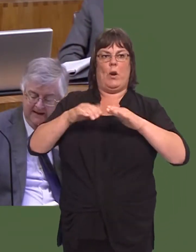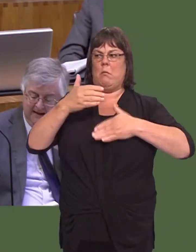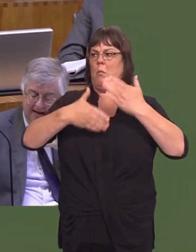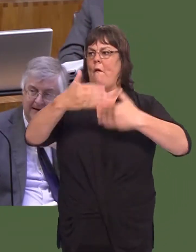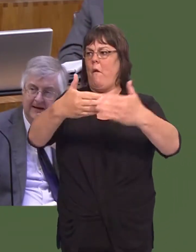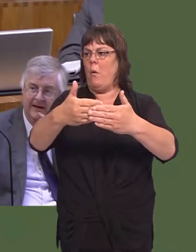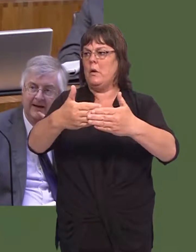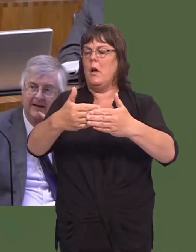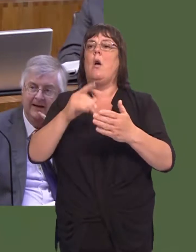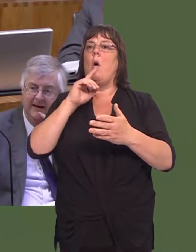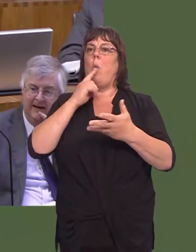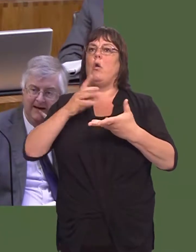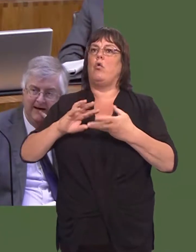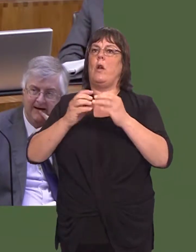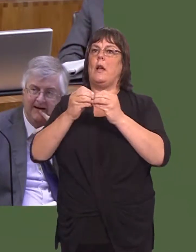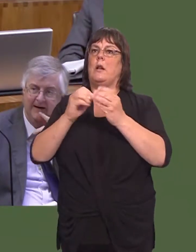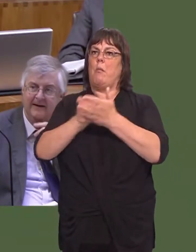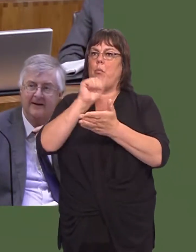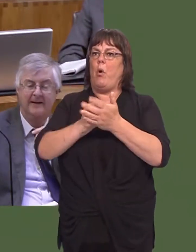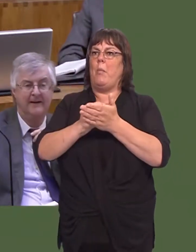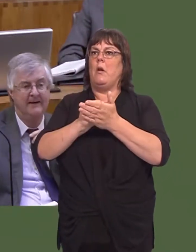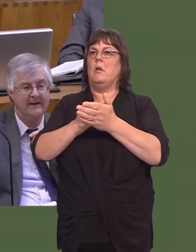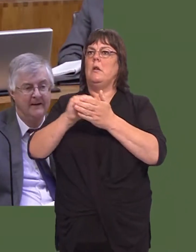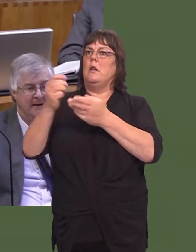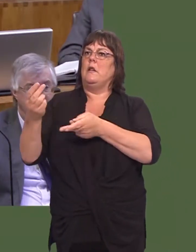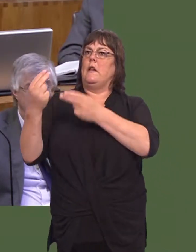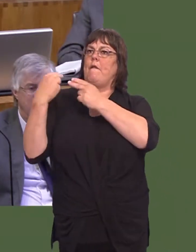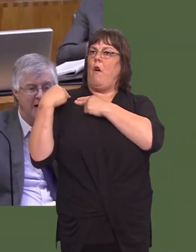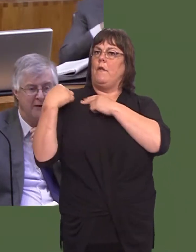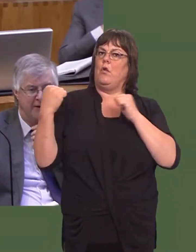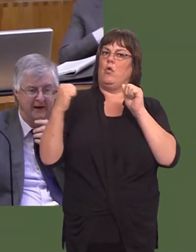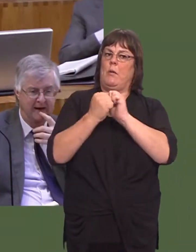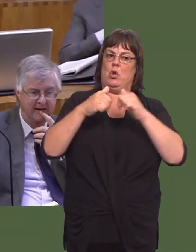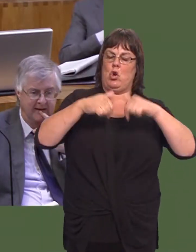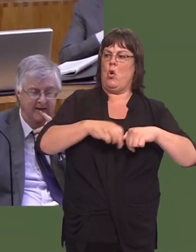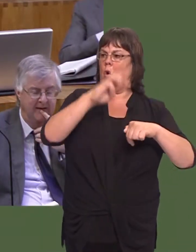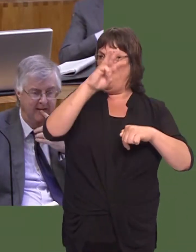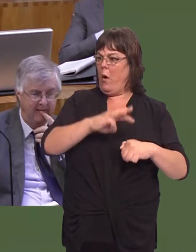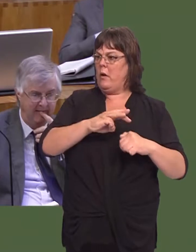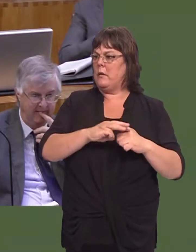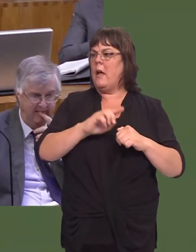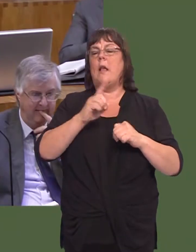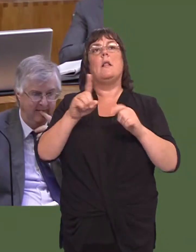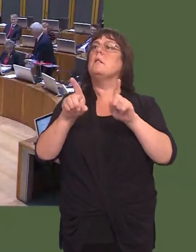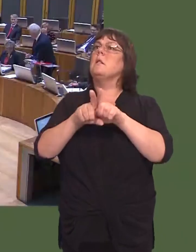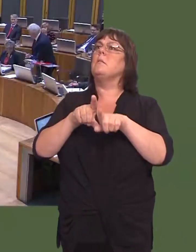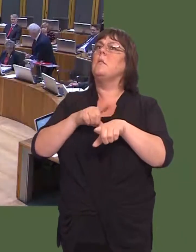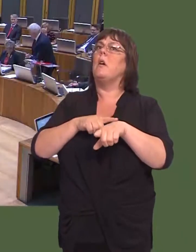settlement for Wales, based on the legislation that we have put forward, while, at the same